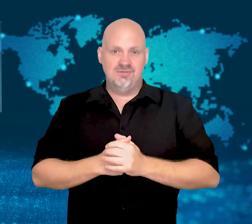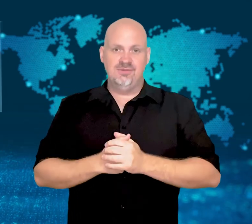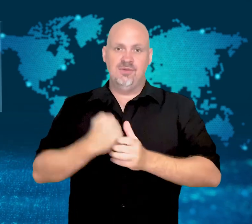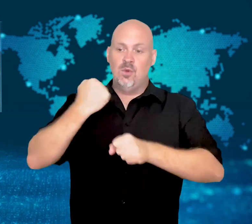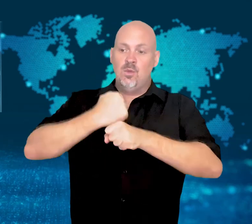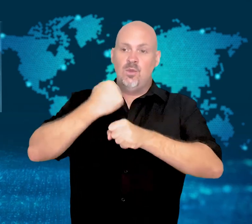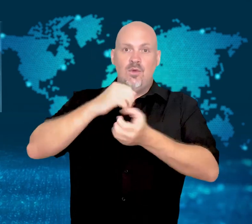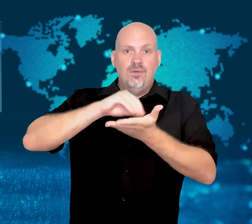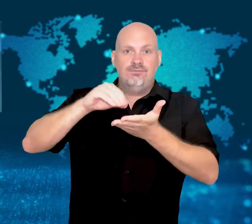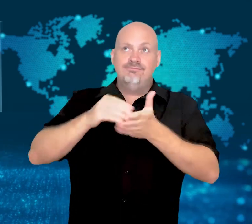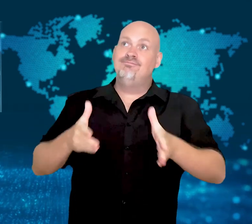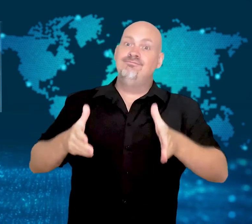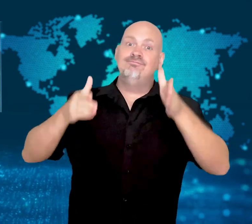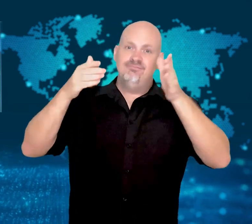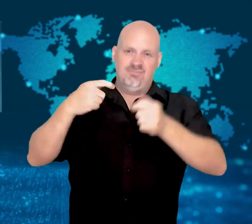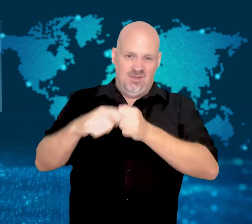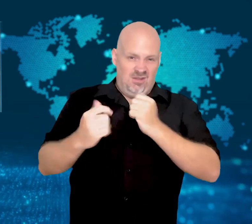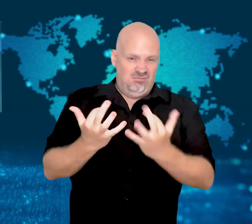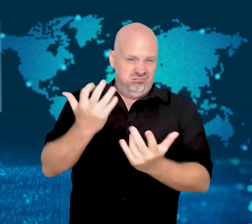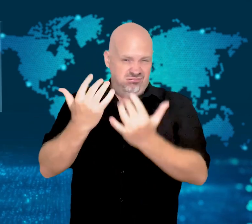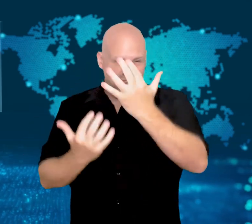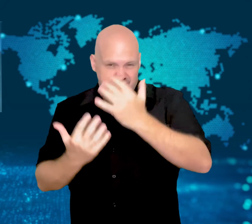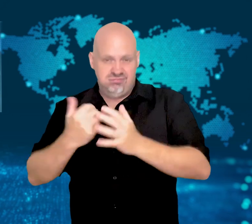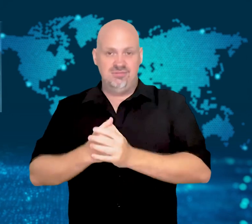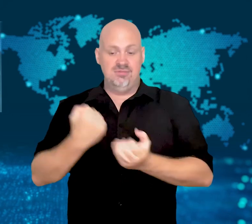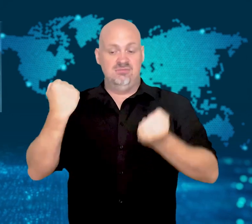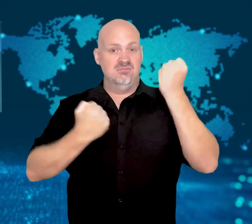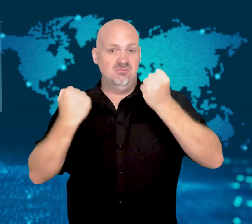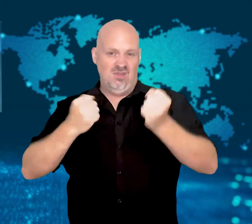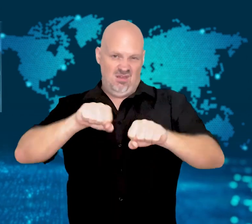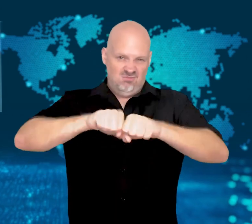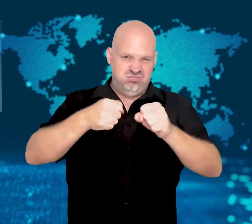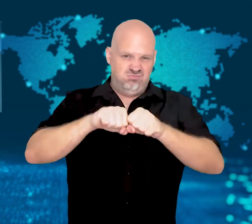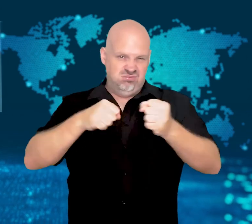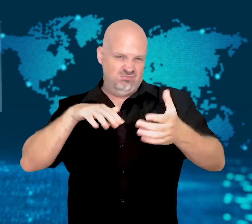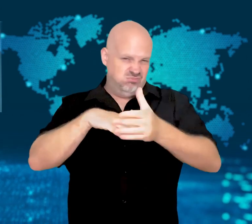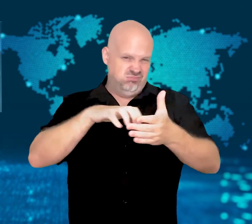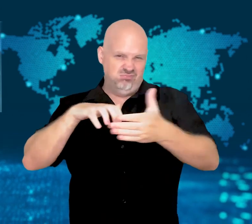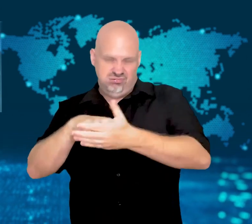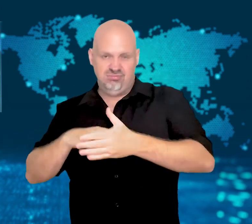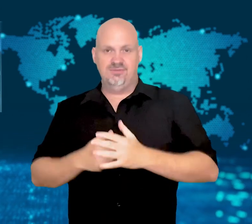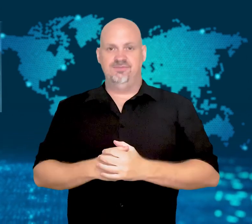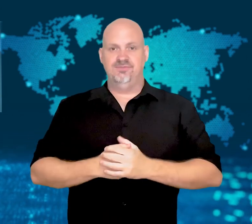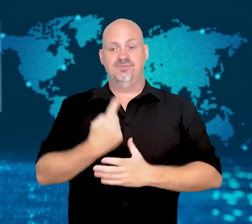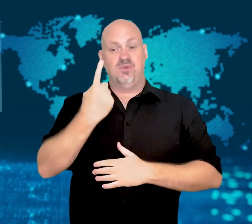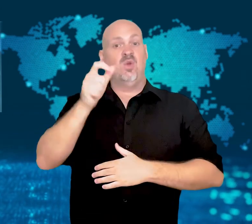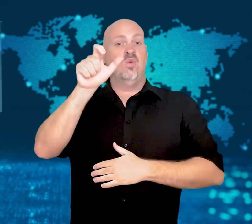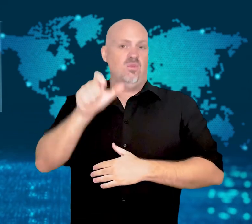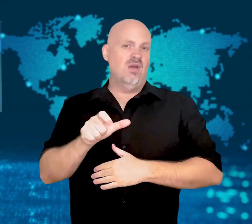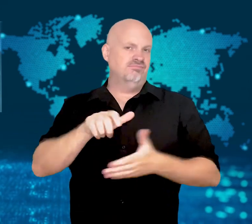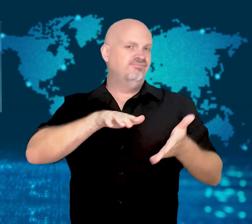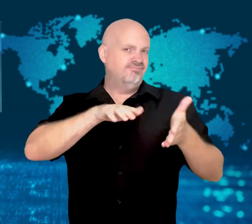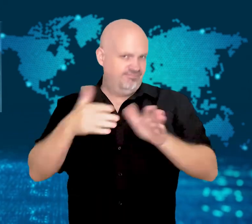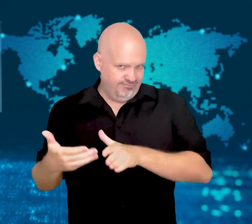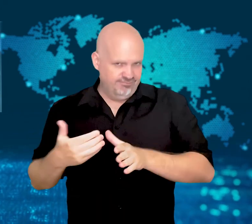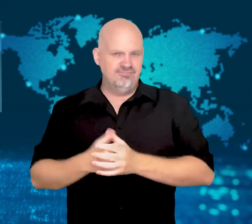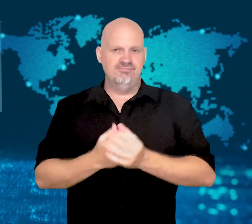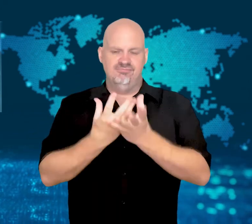Some have burned tires, torched offices, and damaged vehicles.